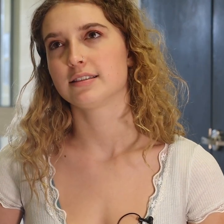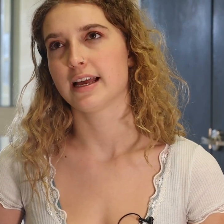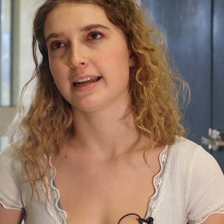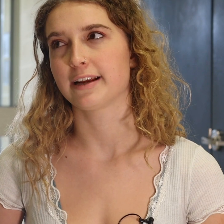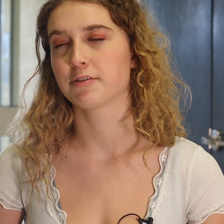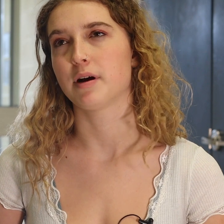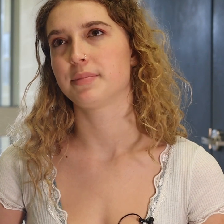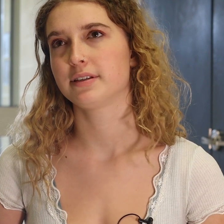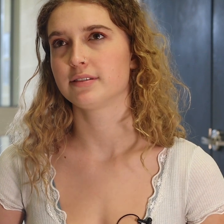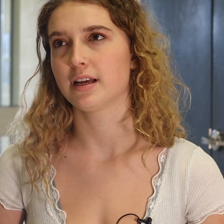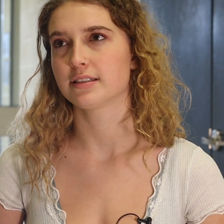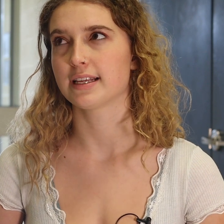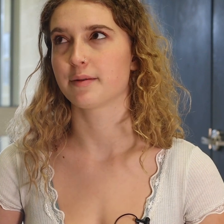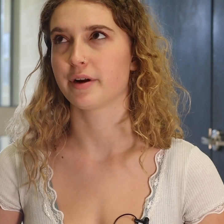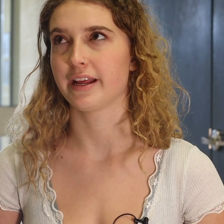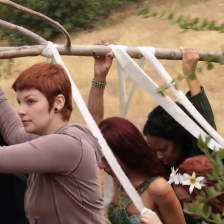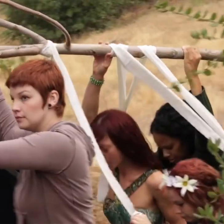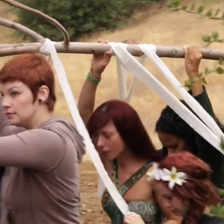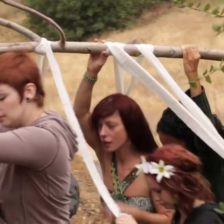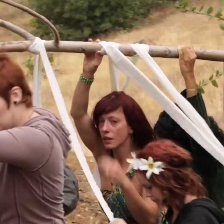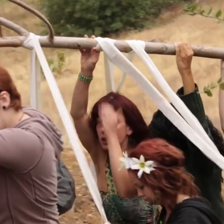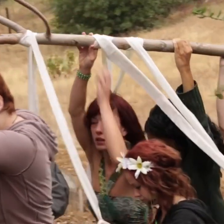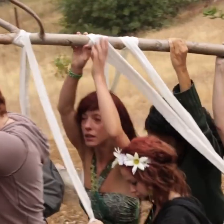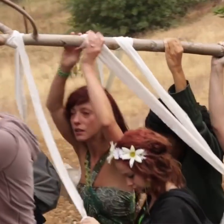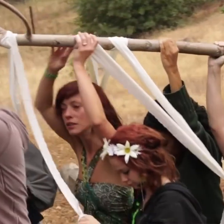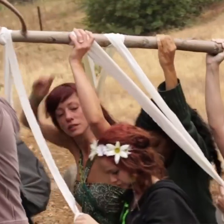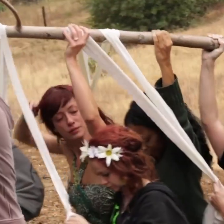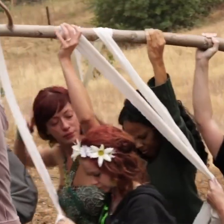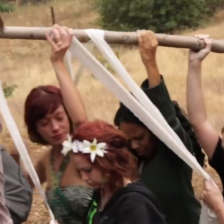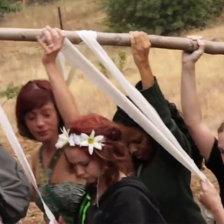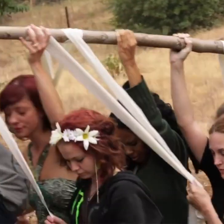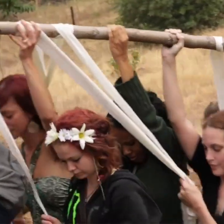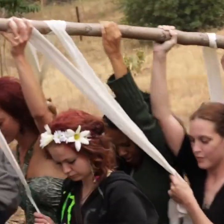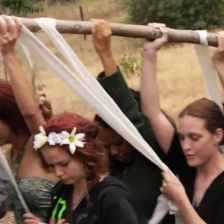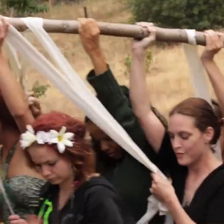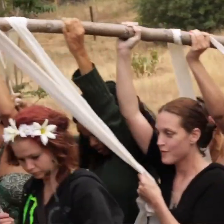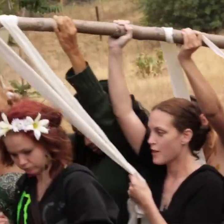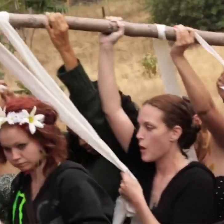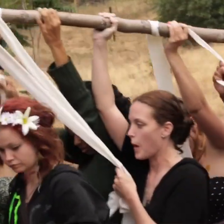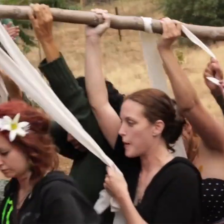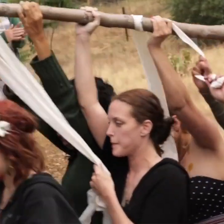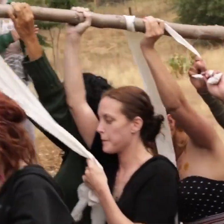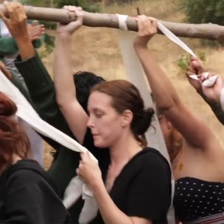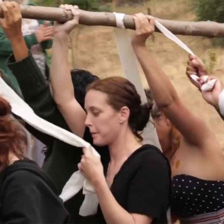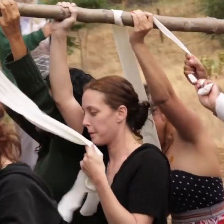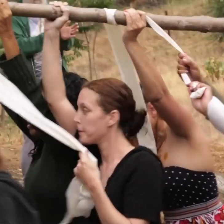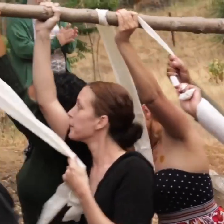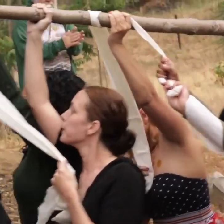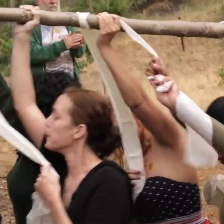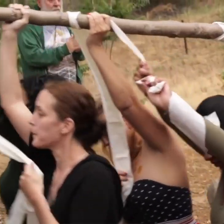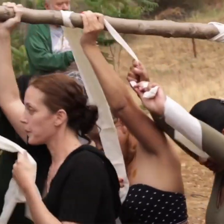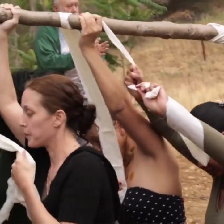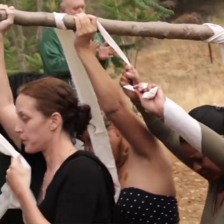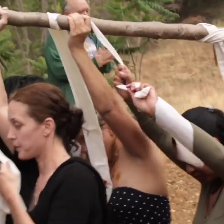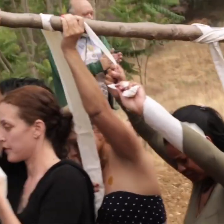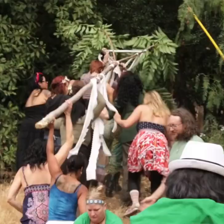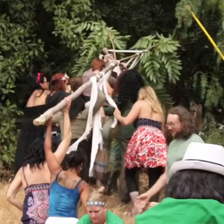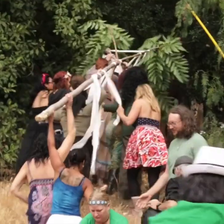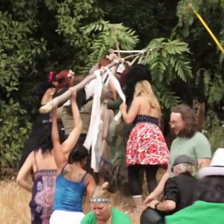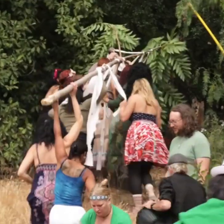I grew up celebrating May Day and the first day of spring. My favourite Pagan holiday is May Day